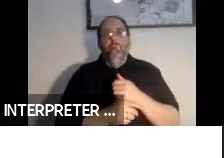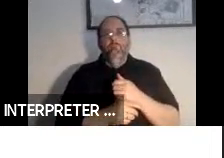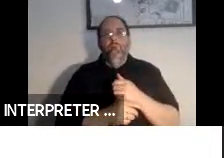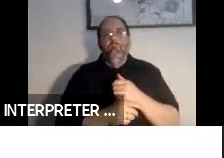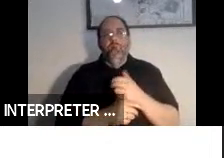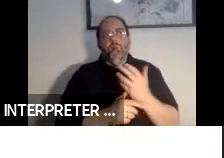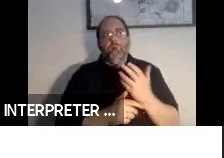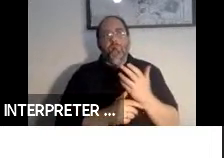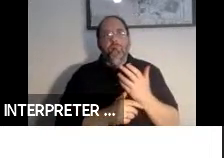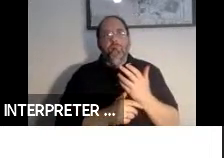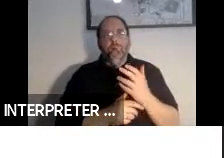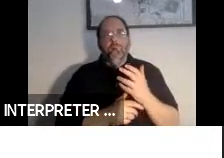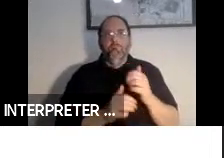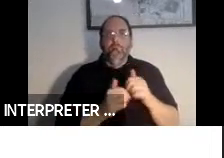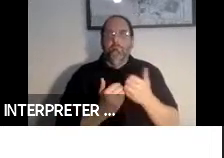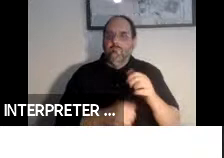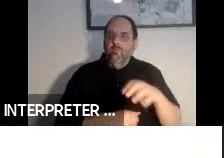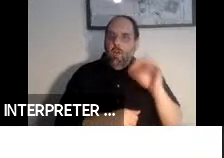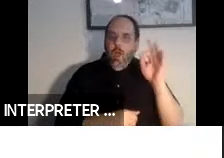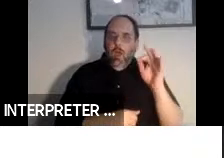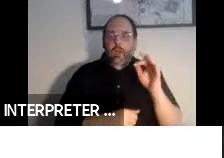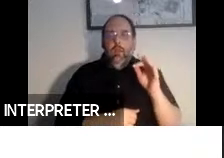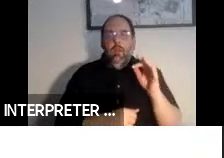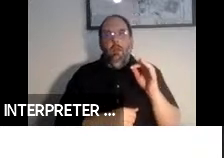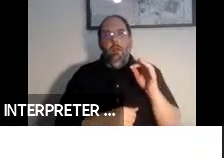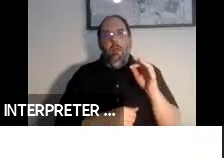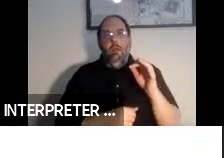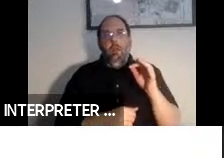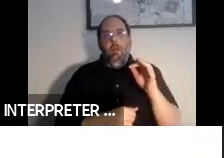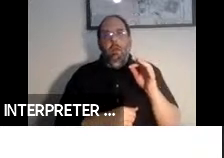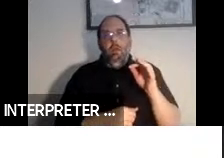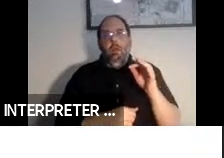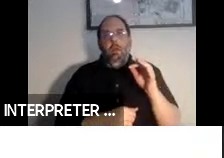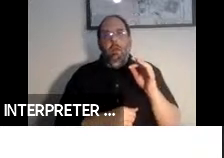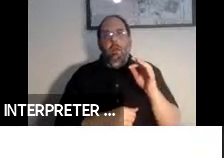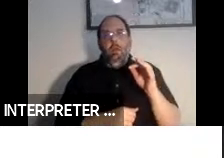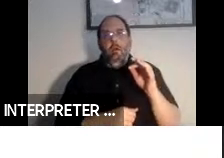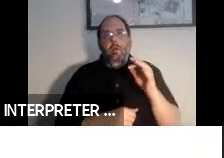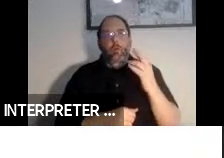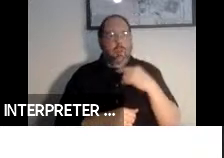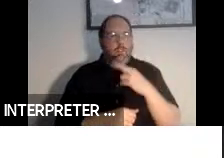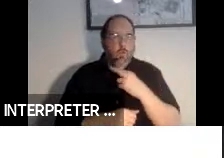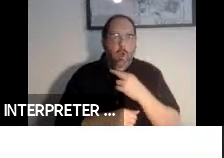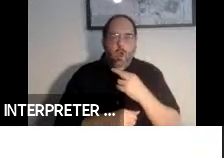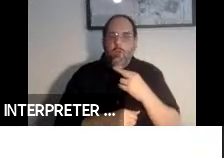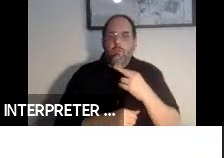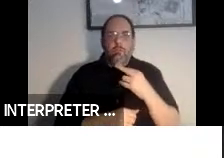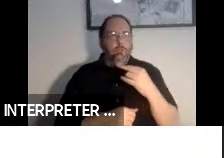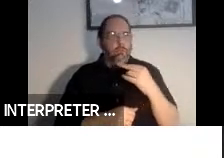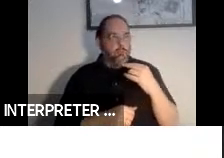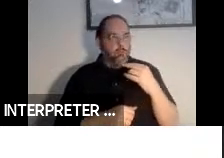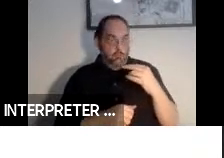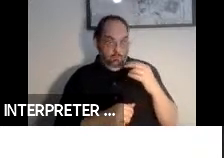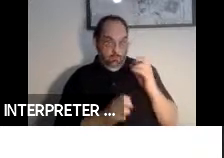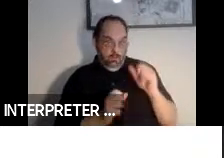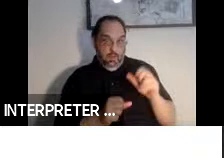where to find restaurants that are accessible to wheelchairs that have ramps, where these things